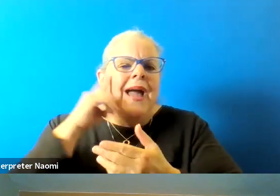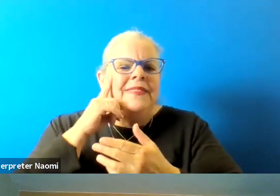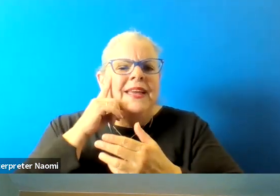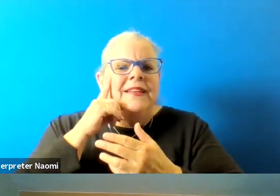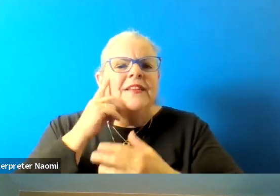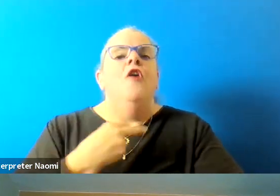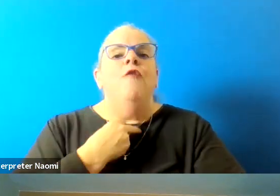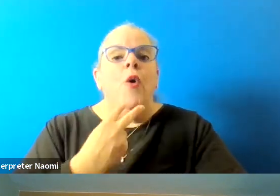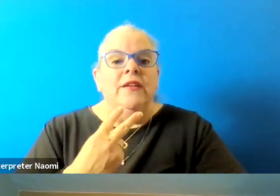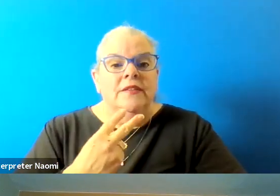but we can certainly do better.